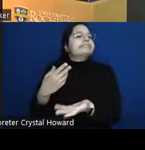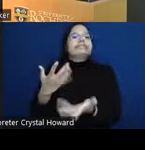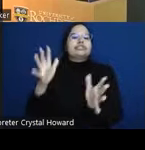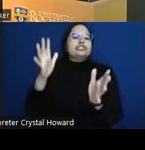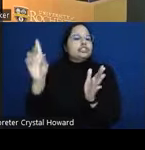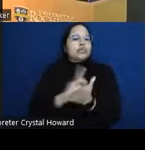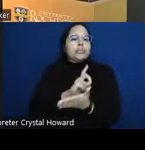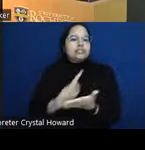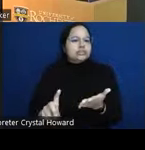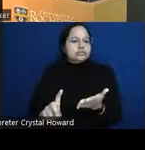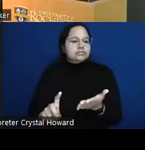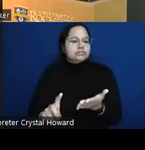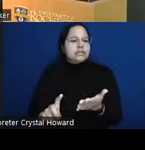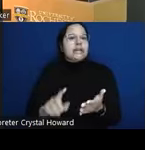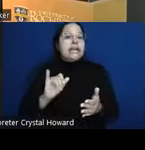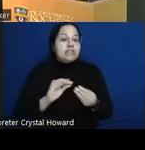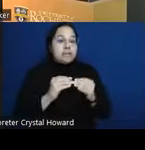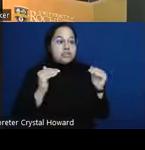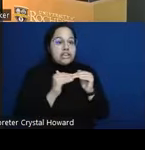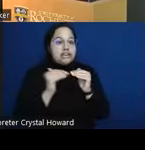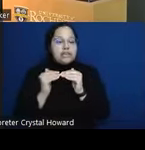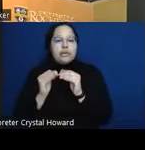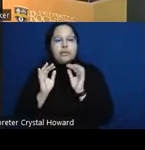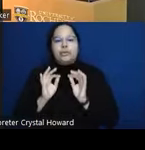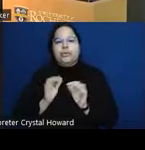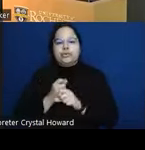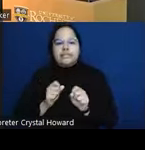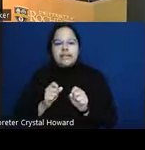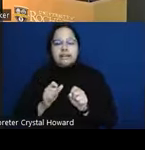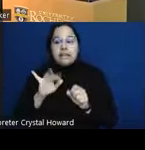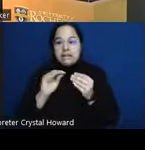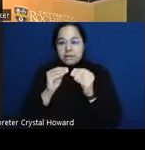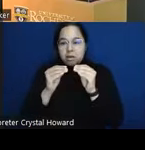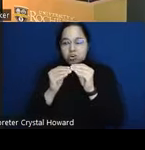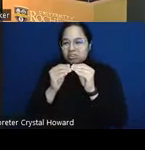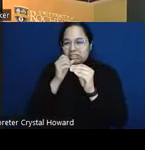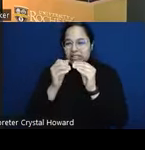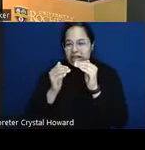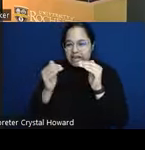even we are safe and that anytime the numbers are uneven we're deserving we're observing some